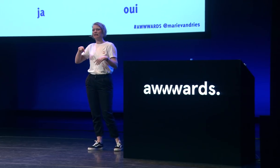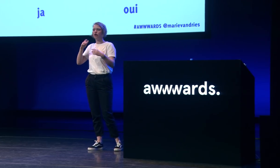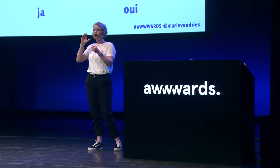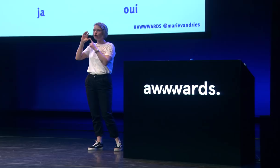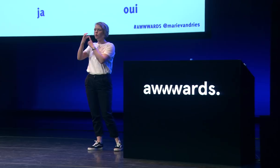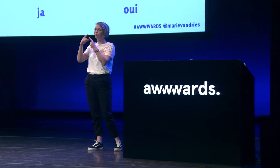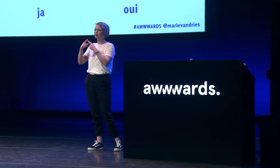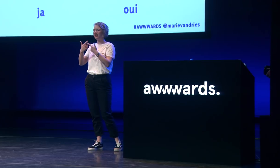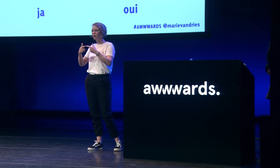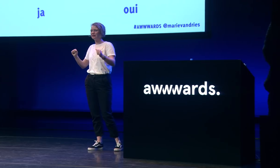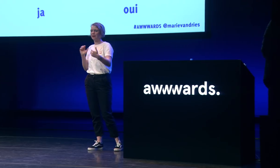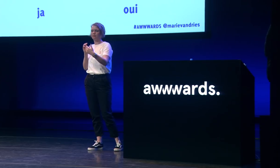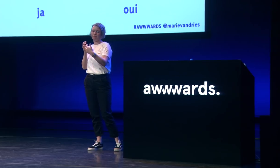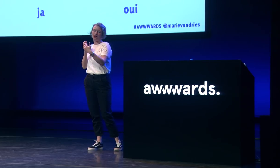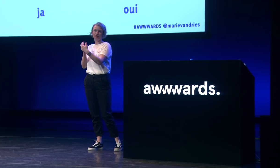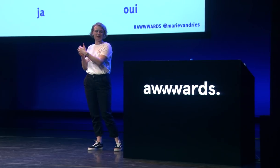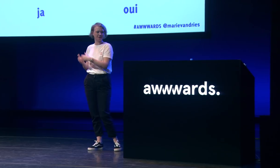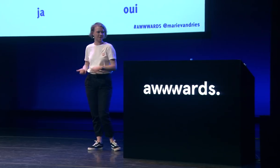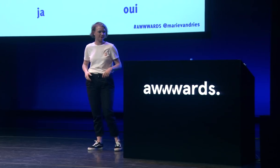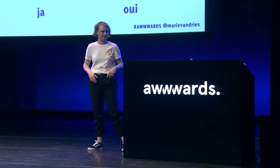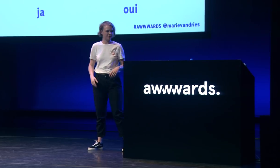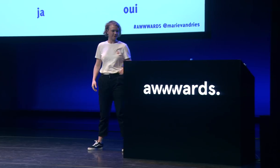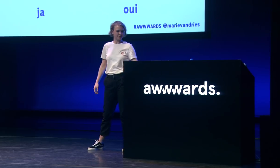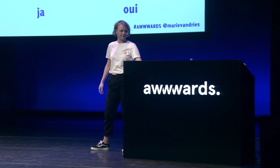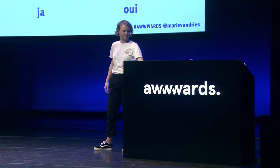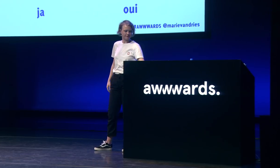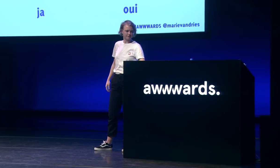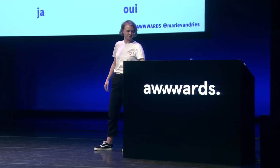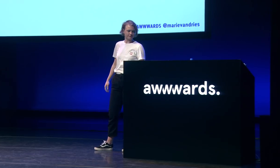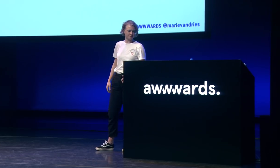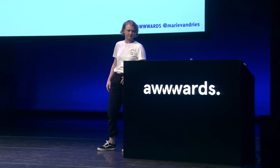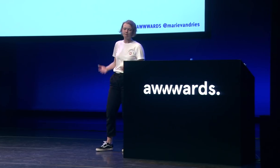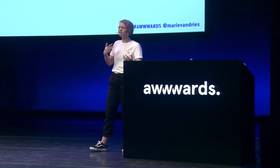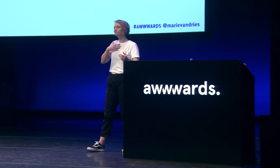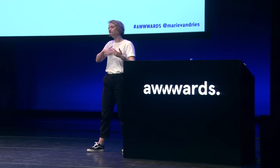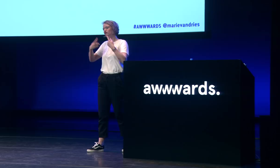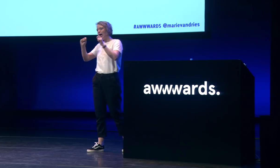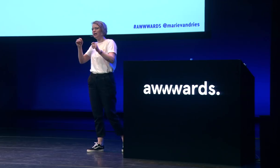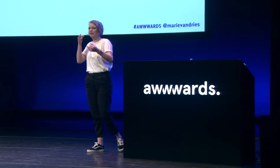adjudged adjustments but we need cultural and linguistic adjustments I